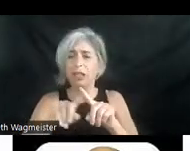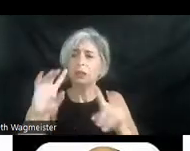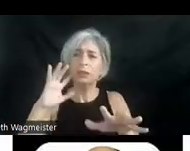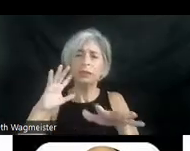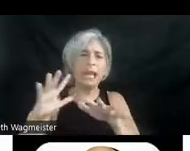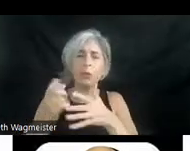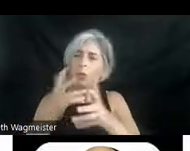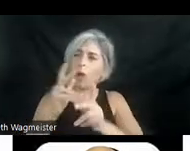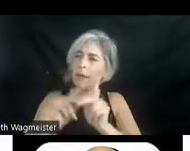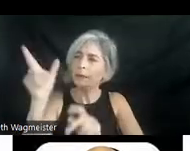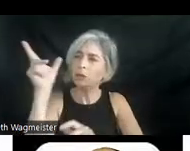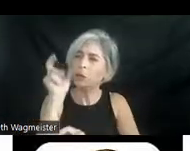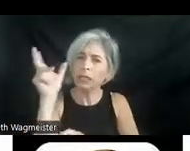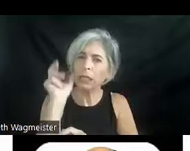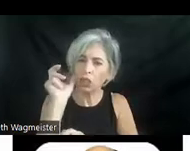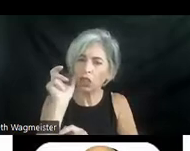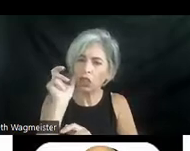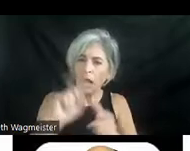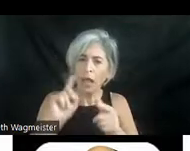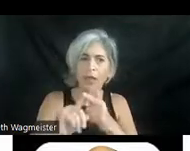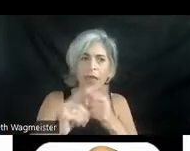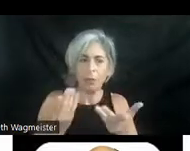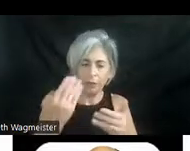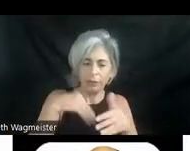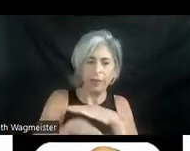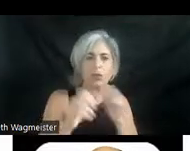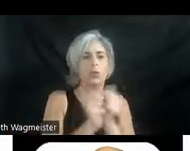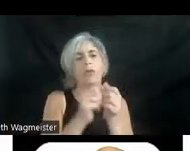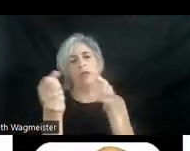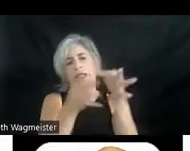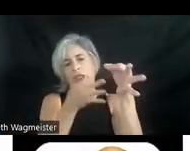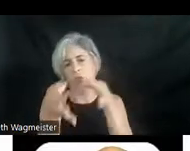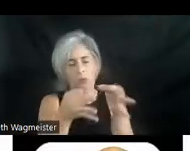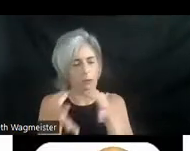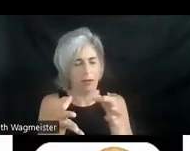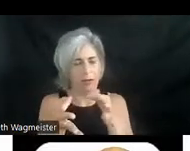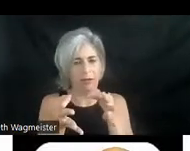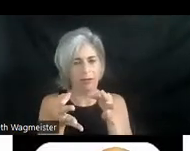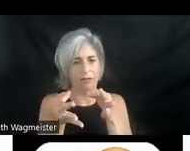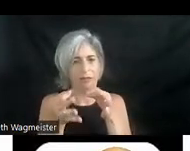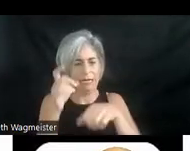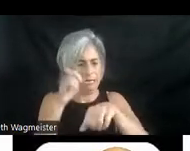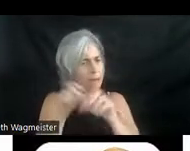people to hear. And then we come in with the description. Timing is critical in the crafting